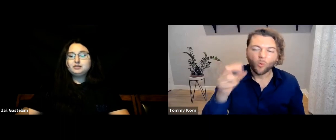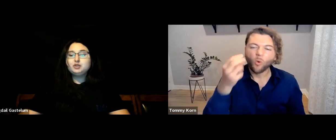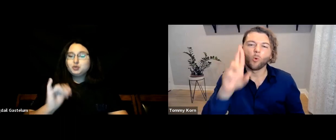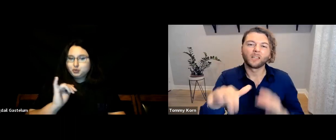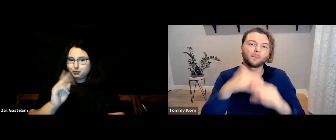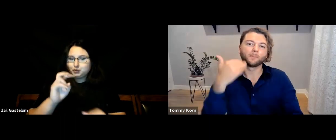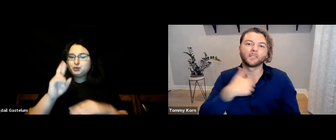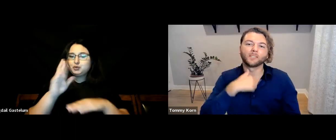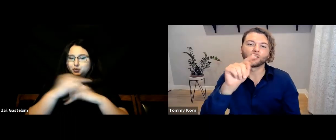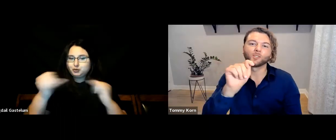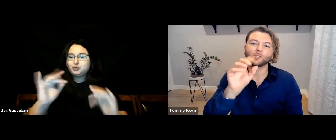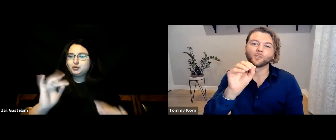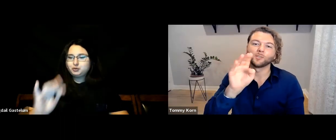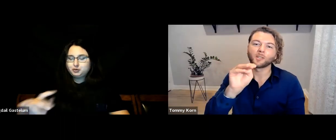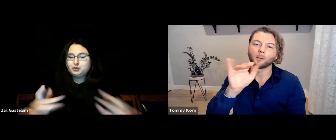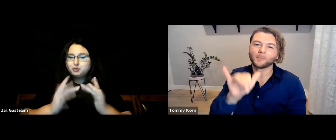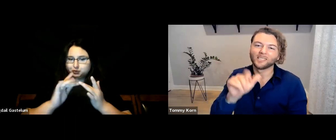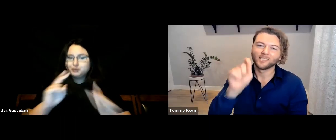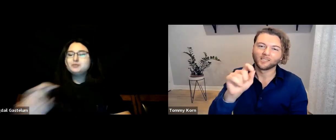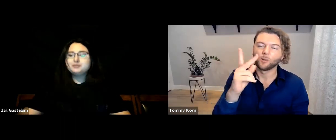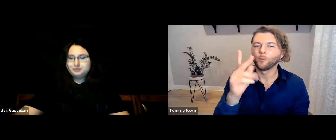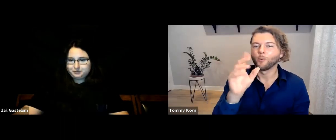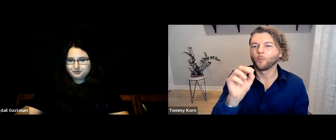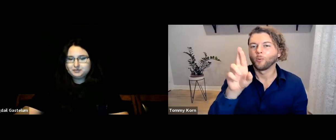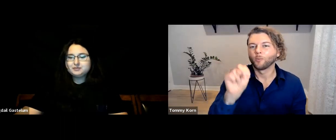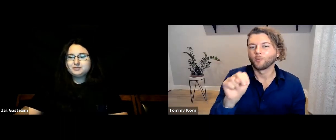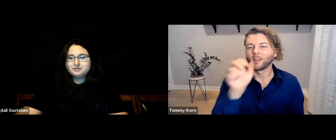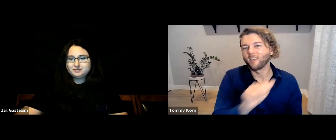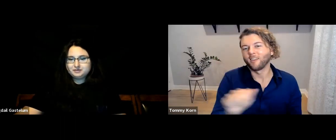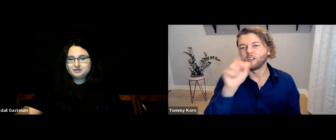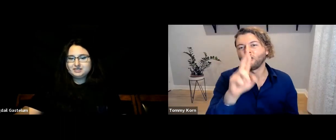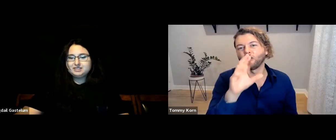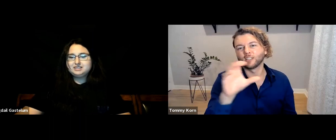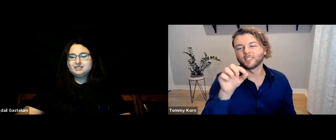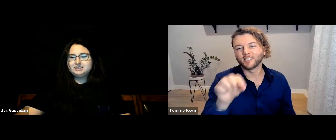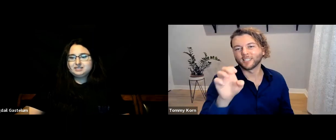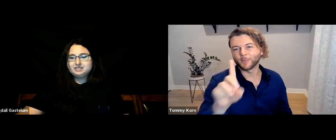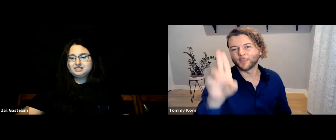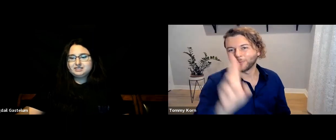or email me at Tommy.Korn@rcc.edu.